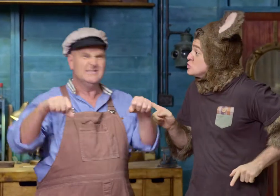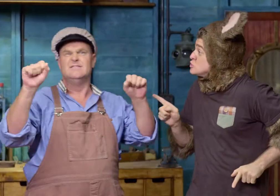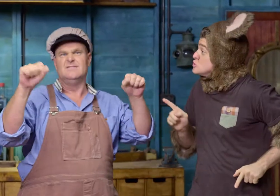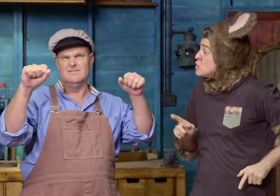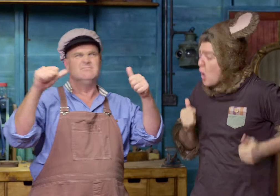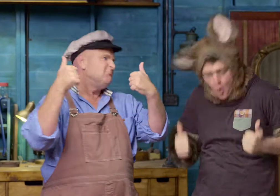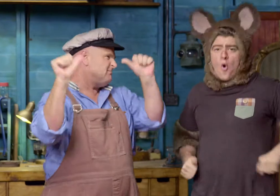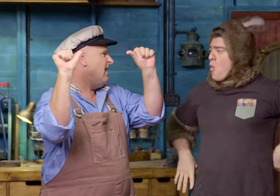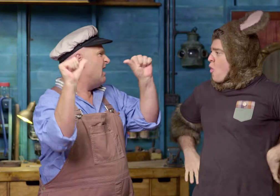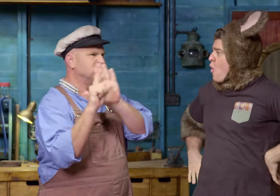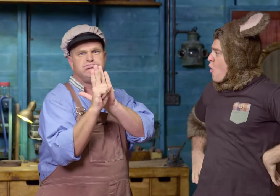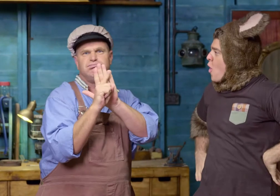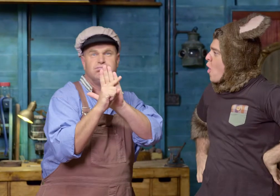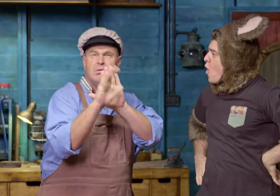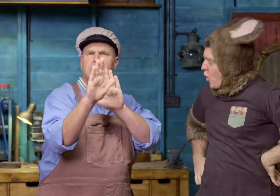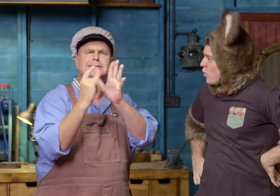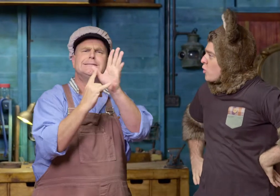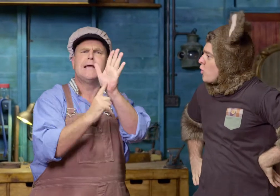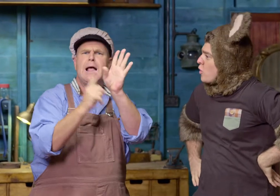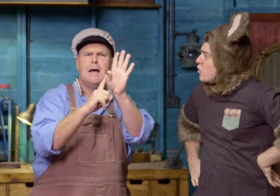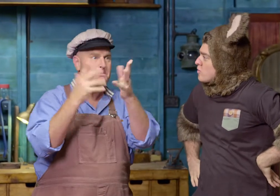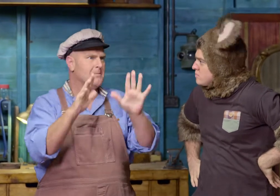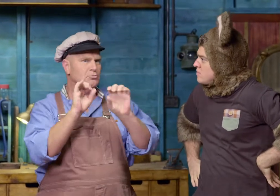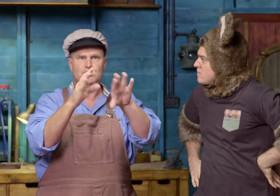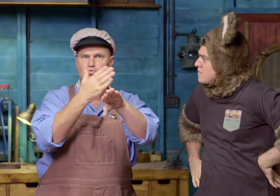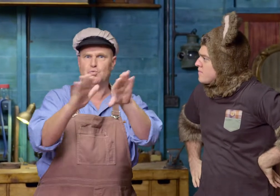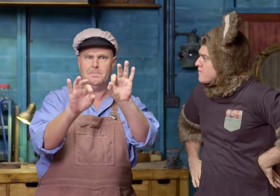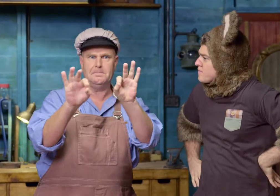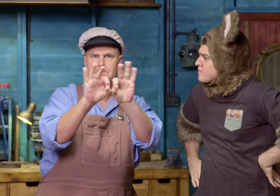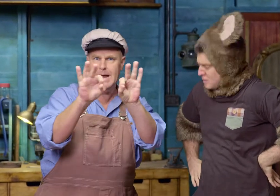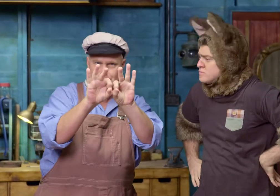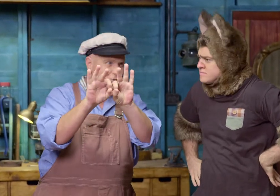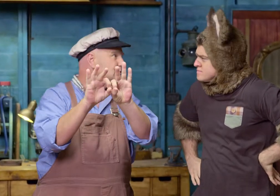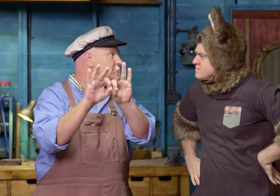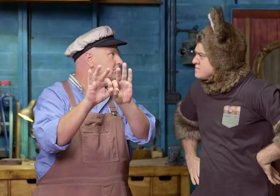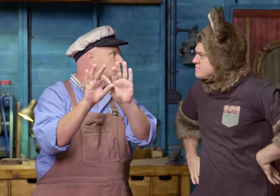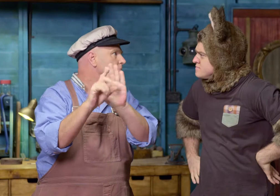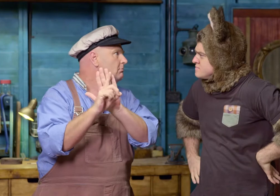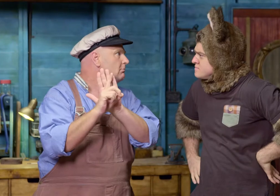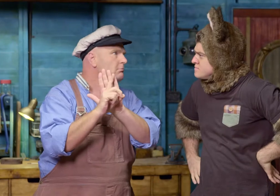Yes, I've finished, and it is working. Sally had put in a new battery, but it wasn't working.